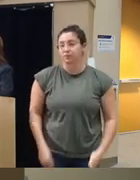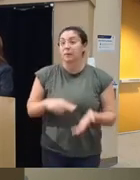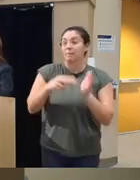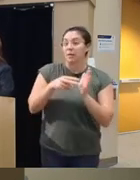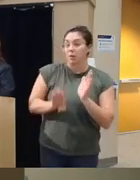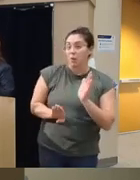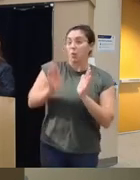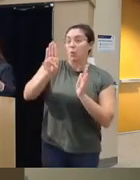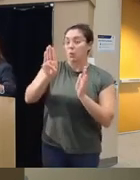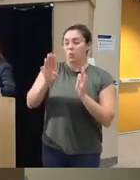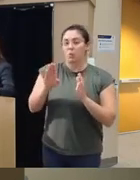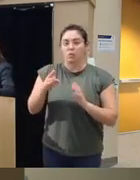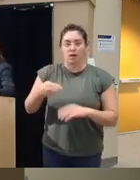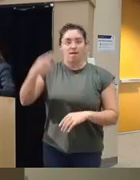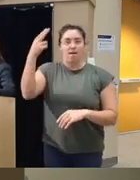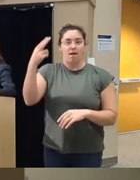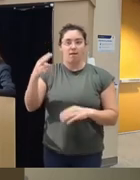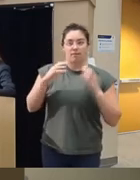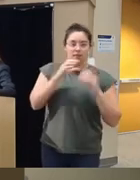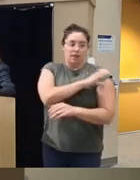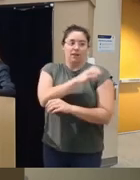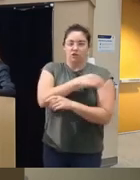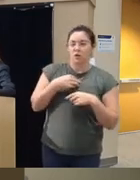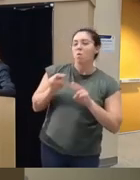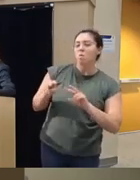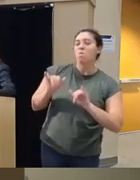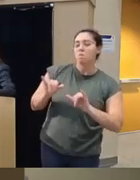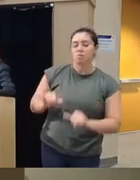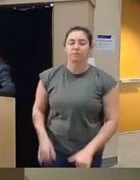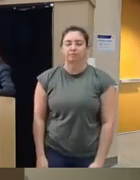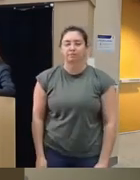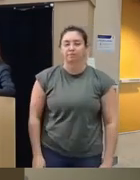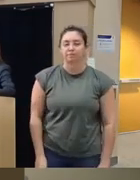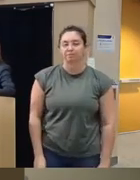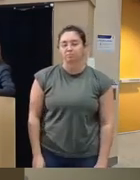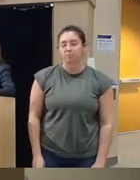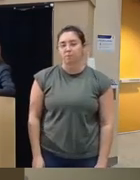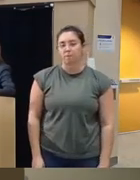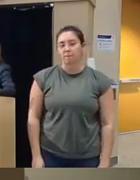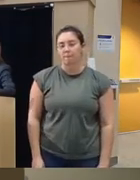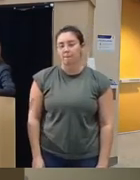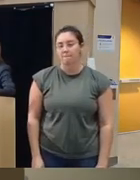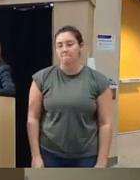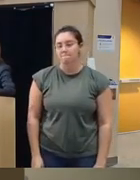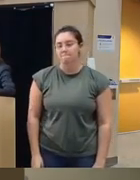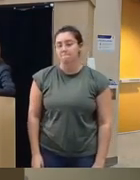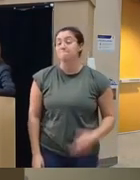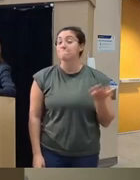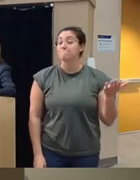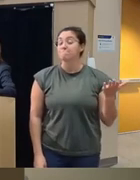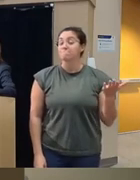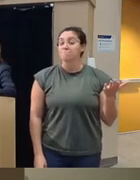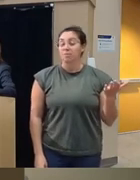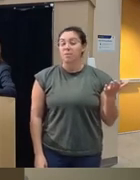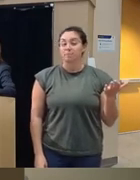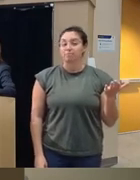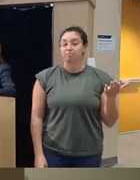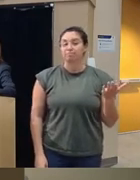high so that the clinician can be on alert um so we we did take this I I talked about the alpha